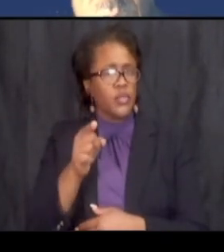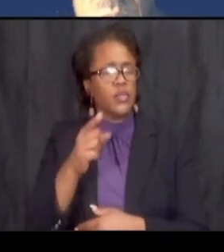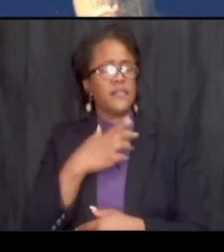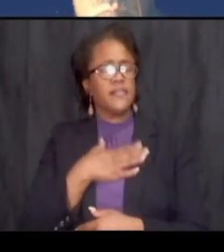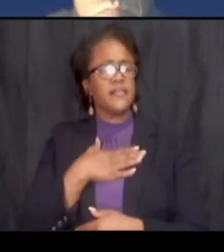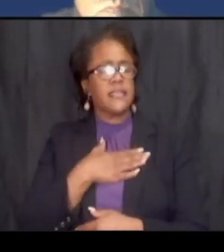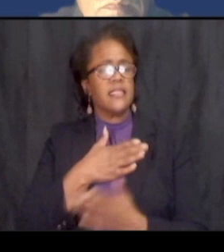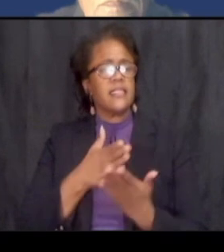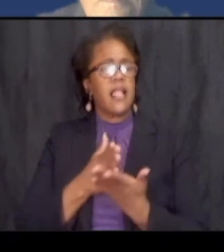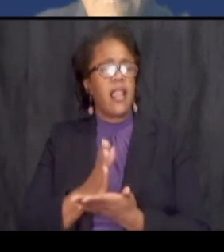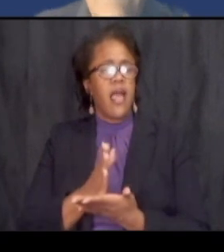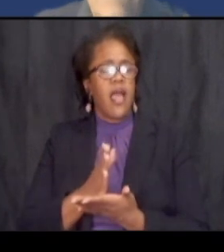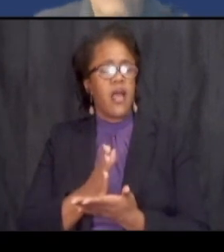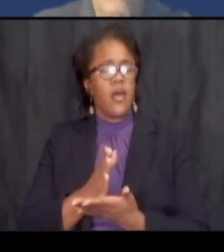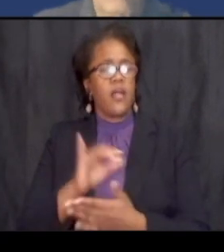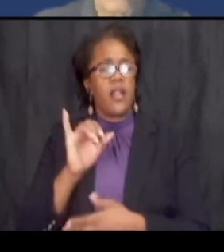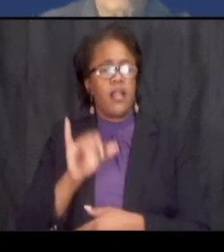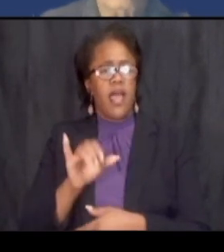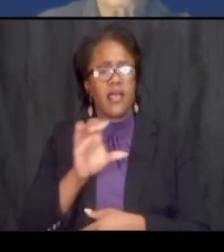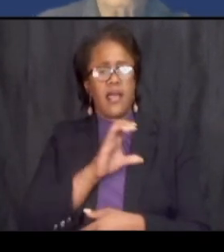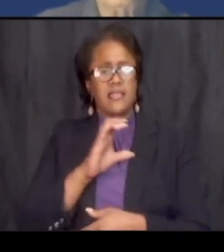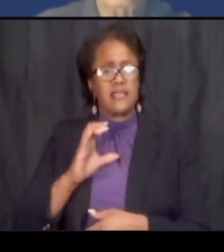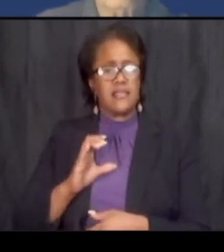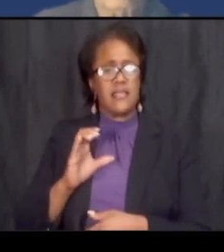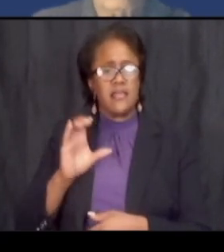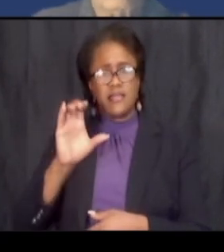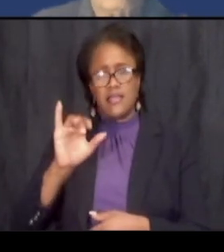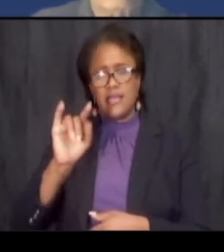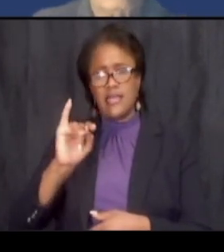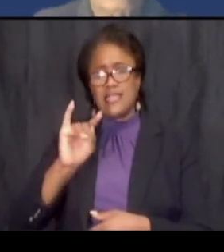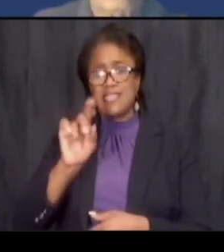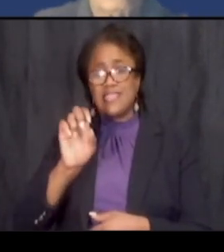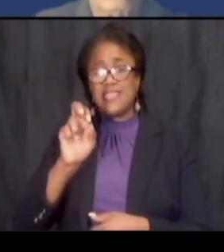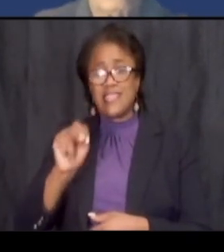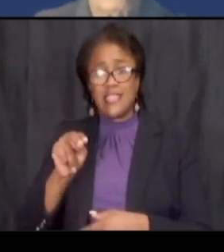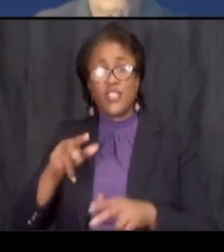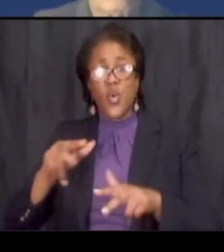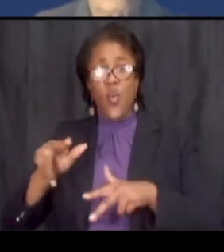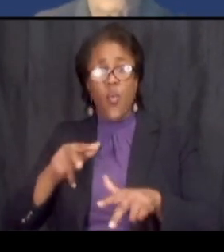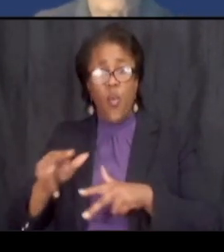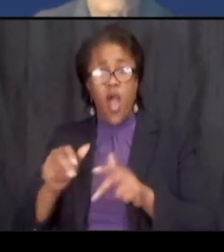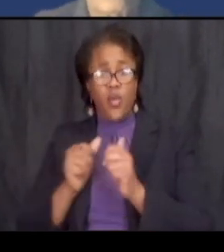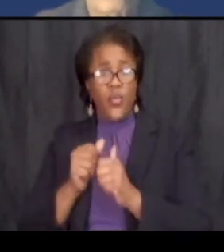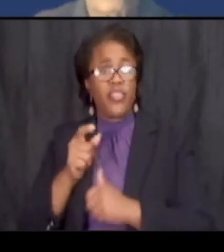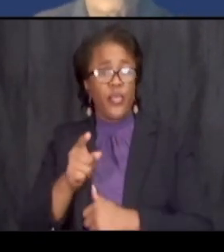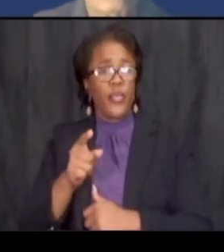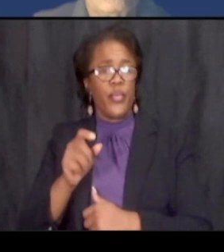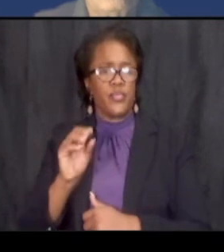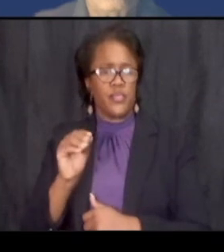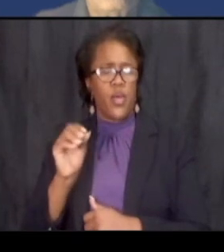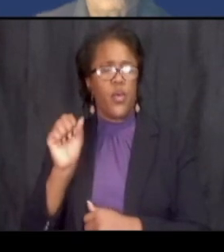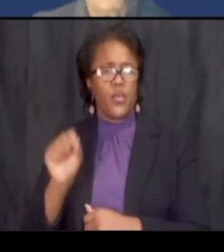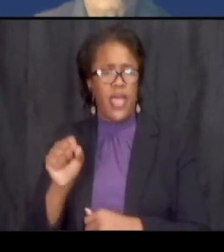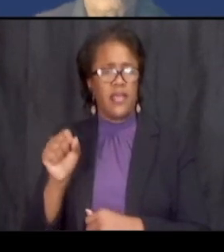allow like do like a citizens walk through um with you all so that we could visually um because it's